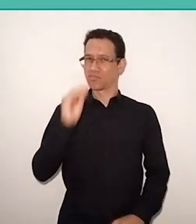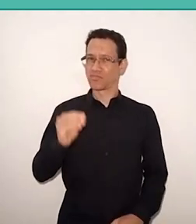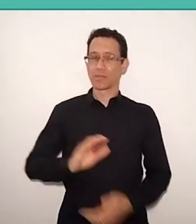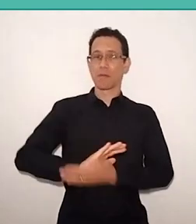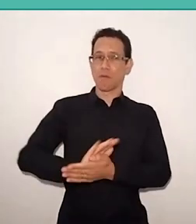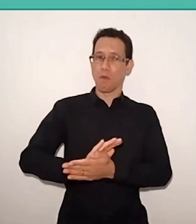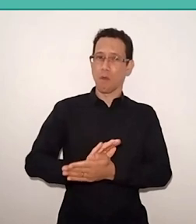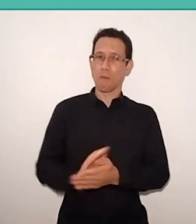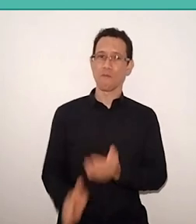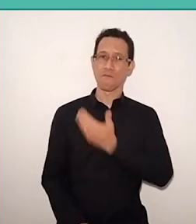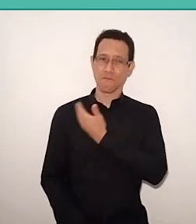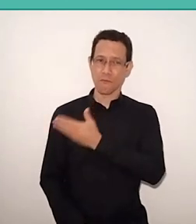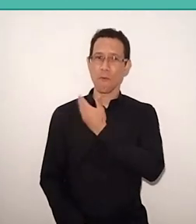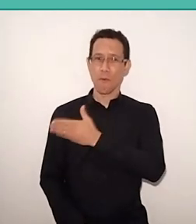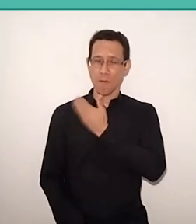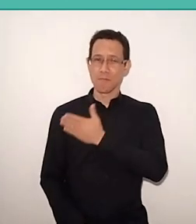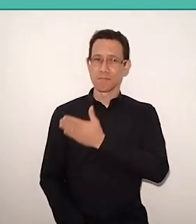all those that Paulo…